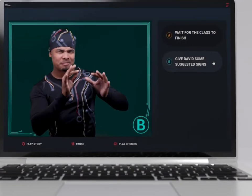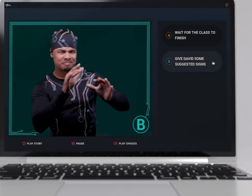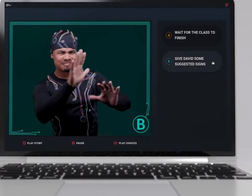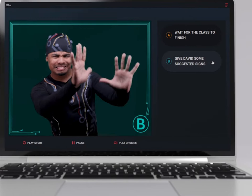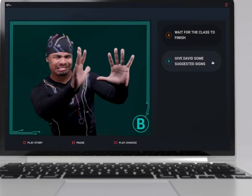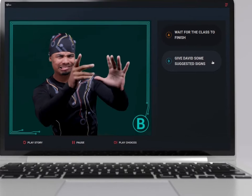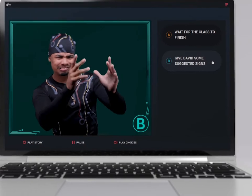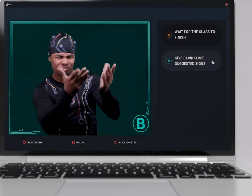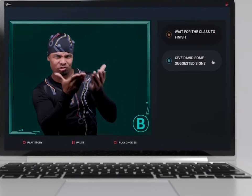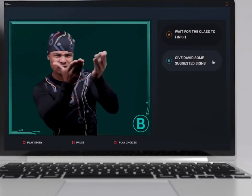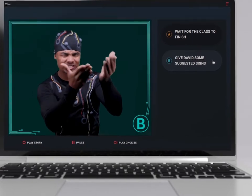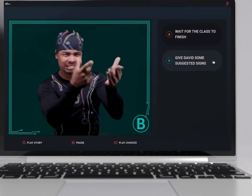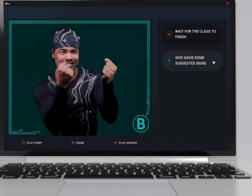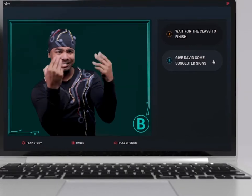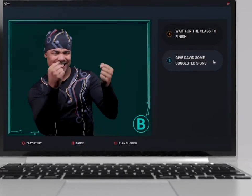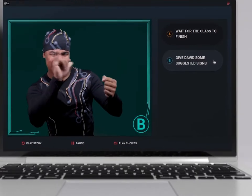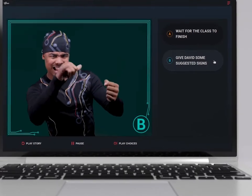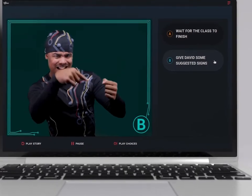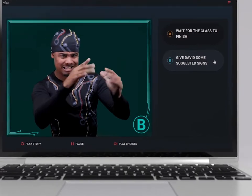Give David some suggested signs.